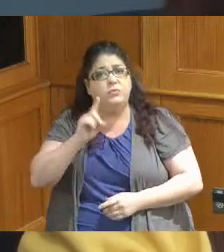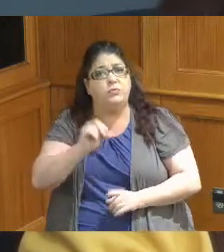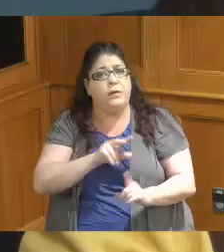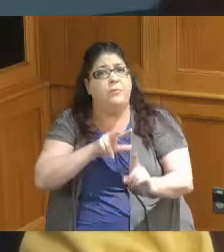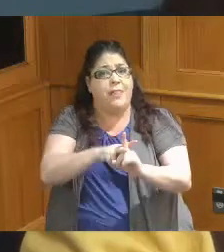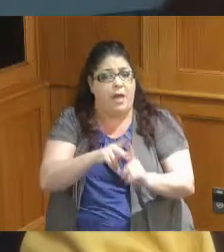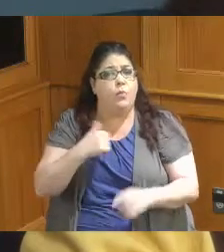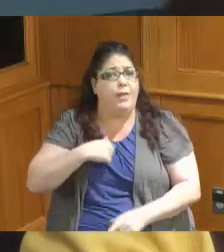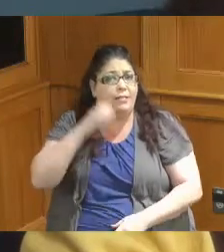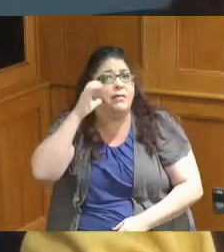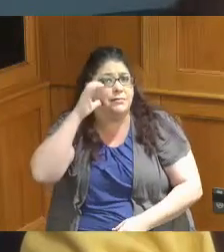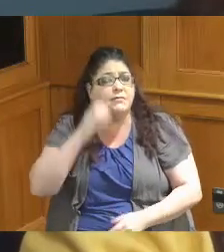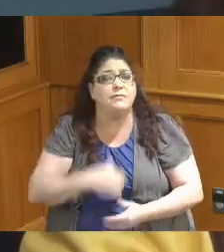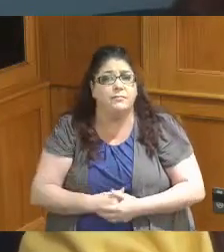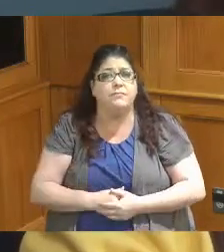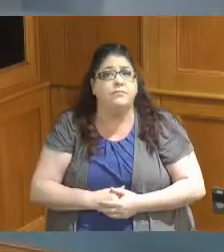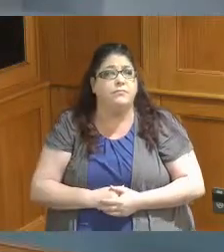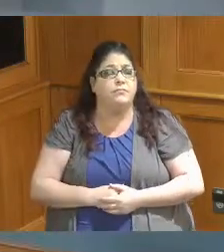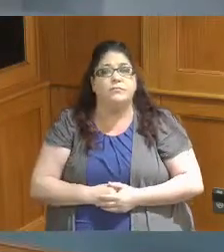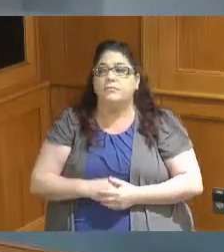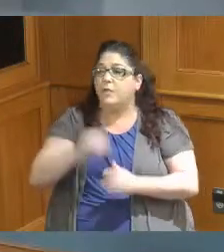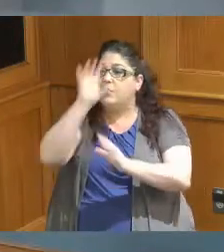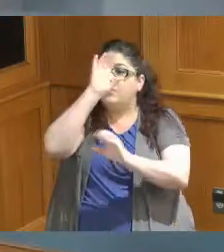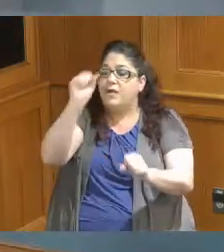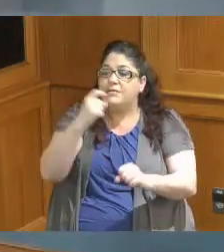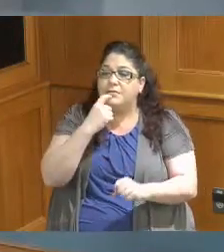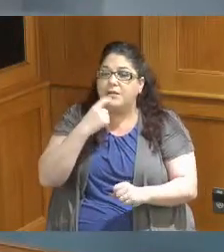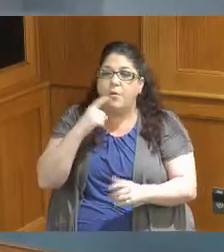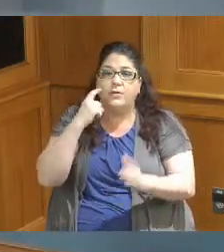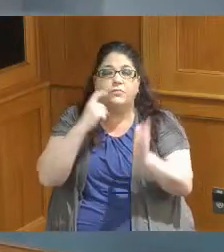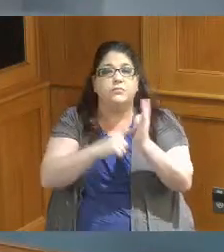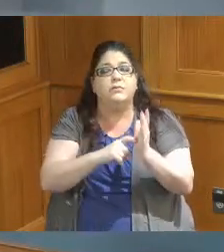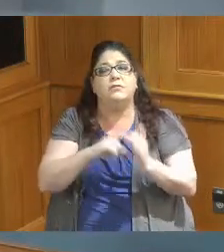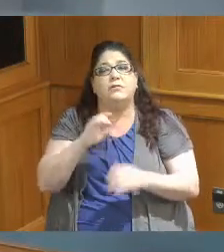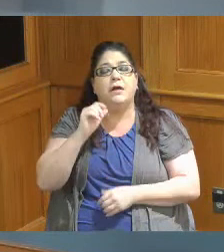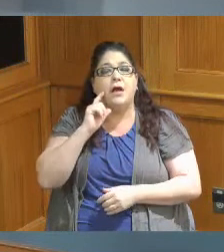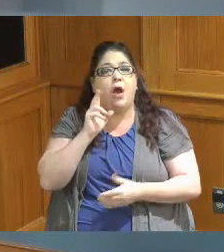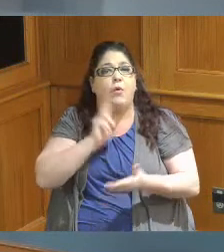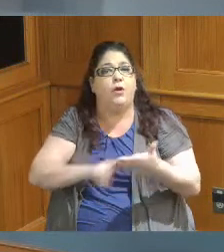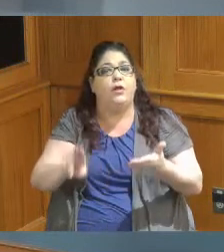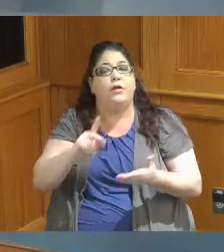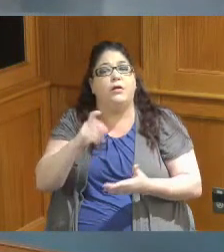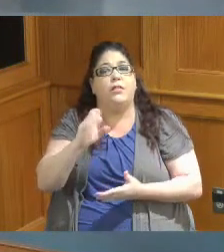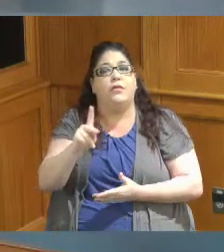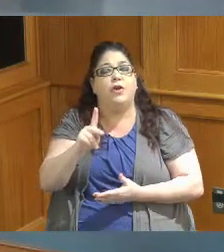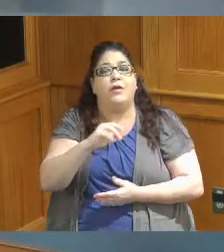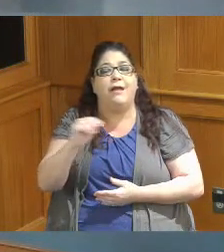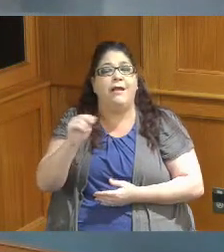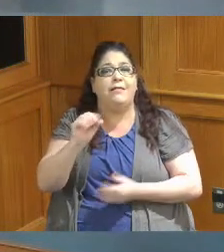thank you I do also want to acknowledge our Clerk and Assistant Clerk for assisting with this as